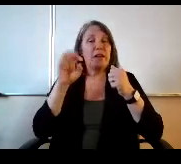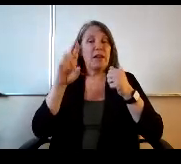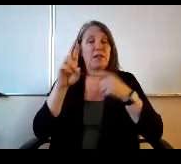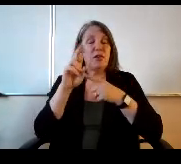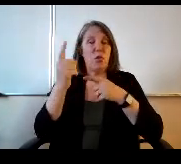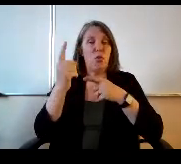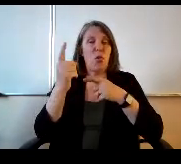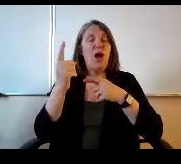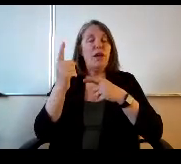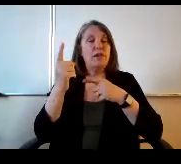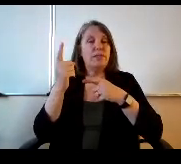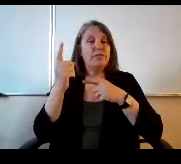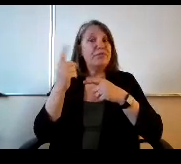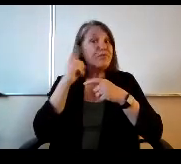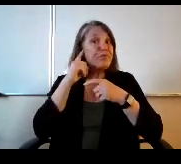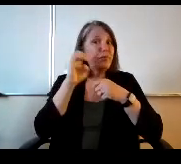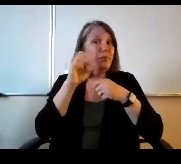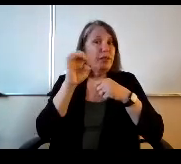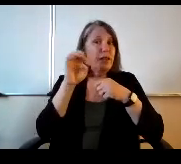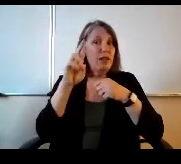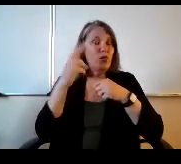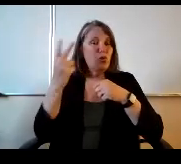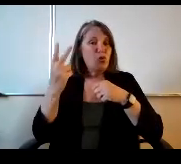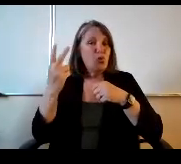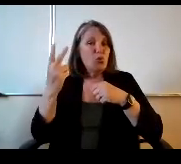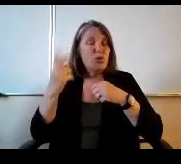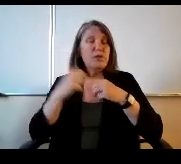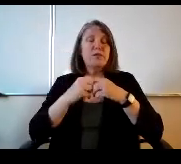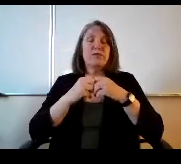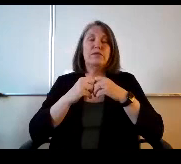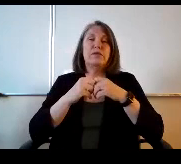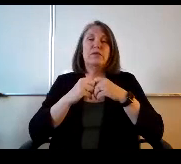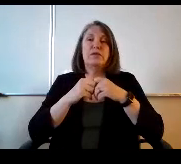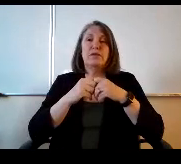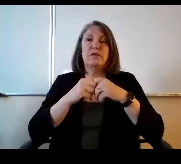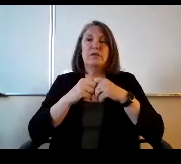You've heard S or two referred to tonight.